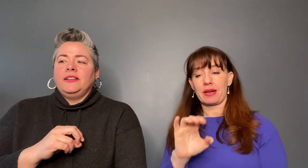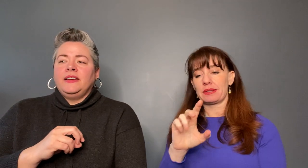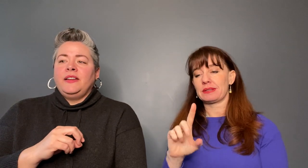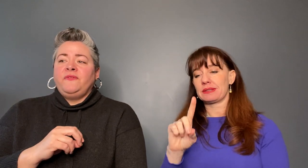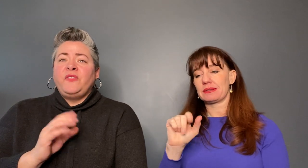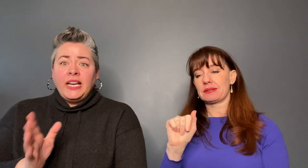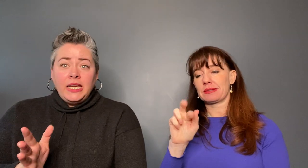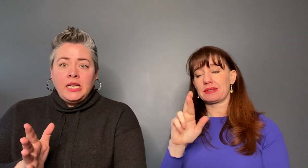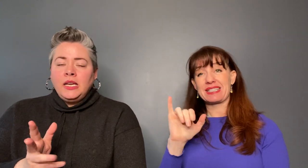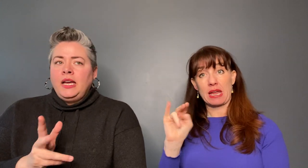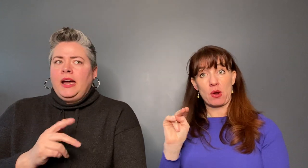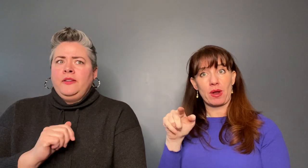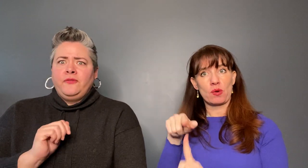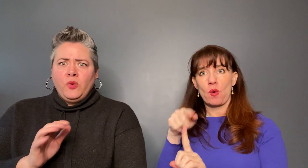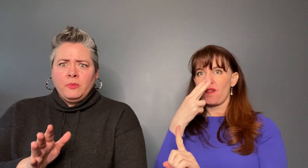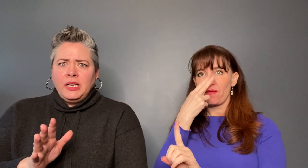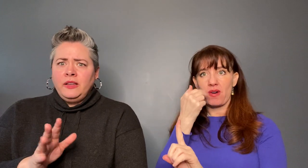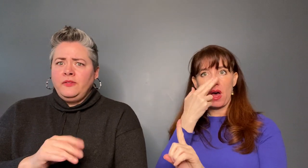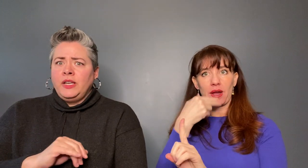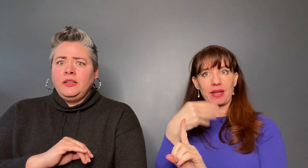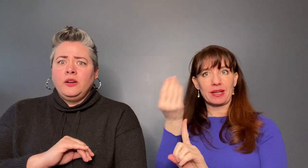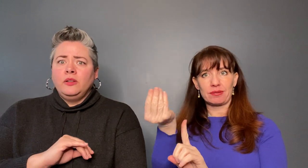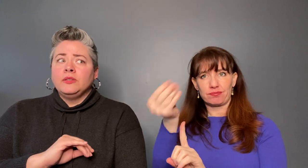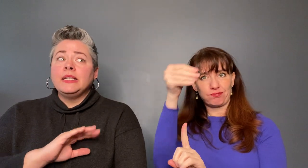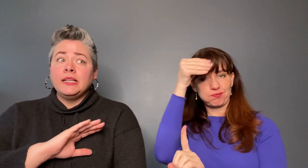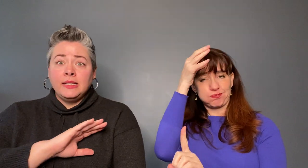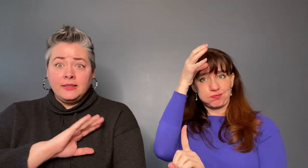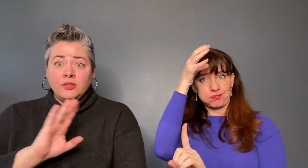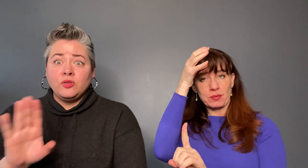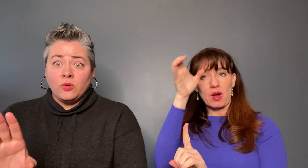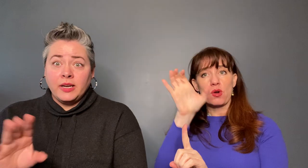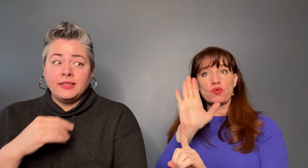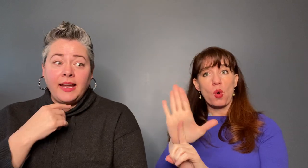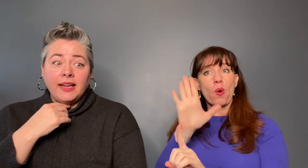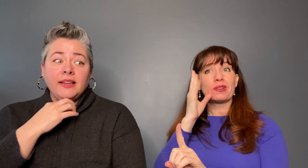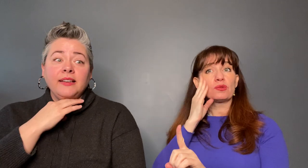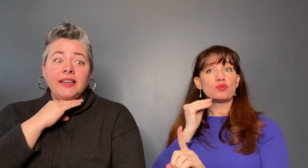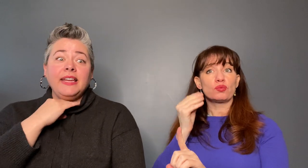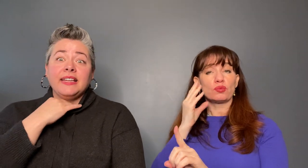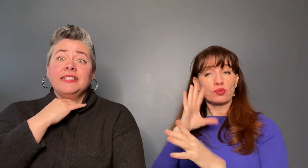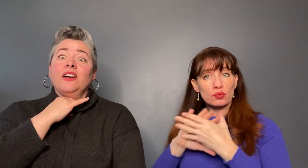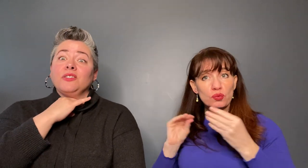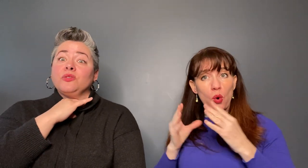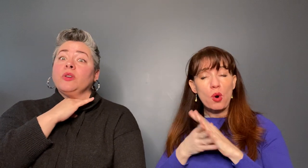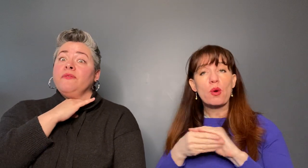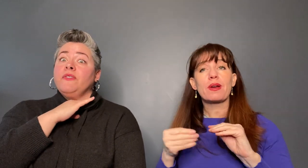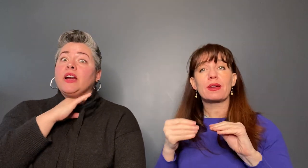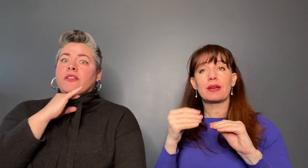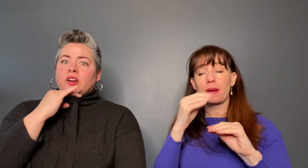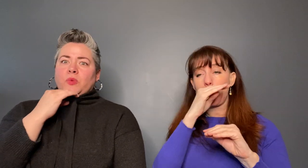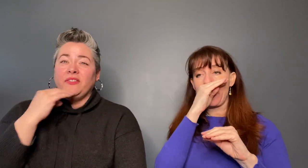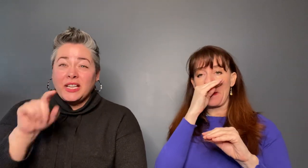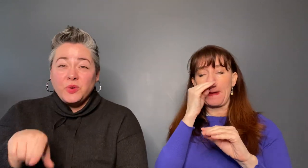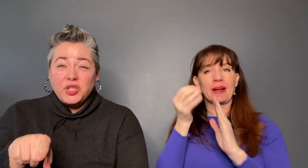funny informative, he knows his stories. He can tell a story very very well, that's what you